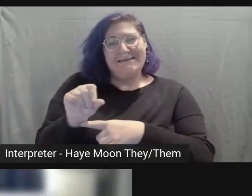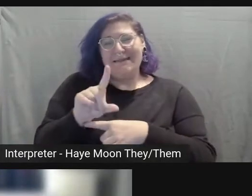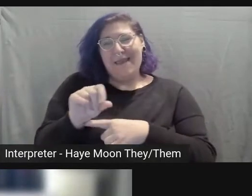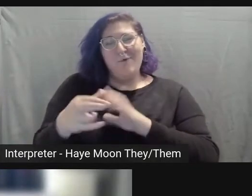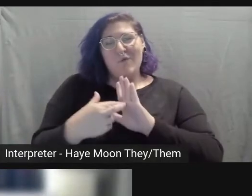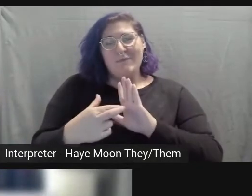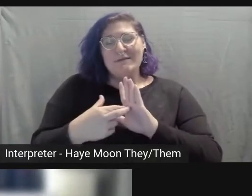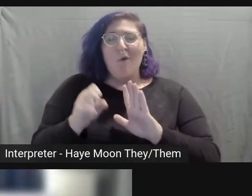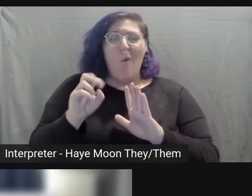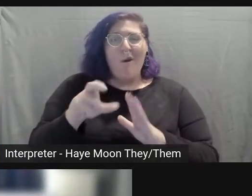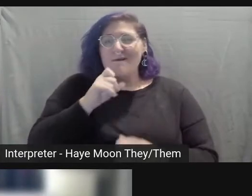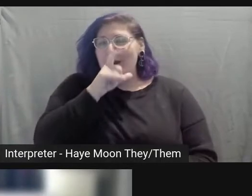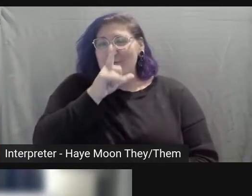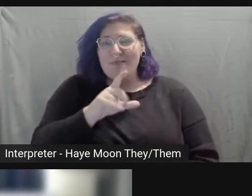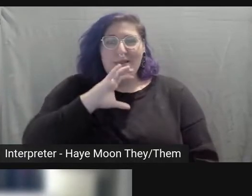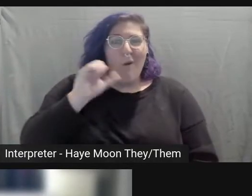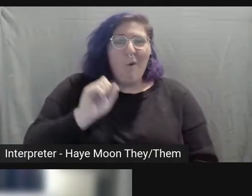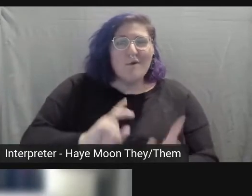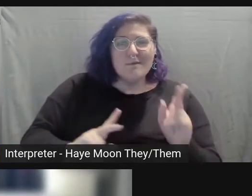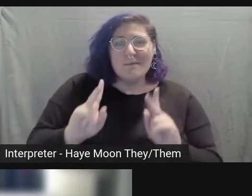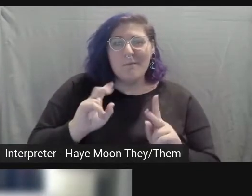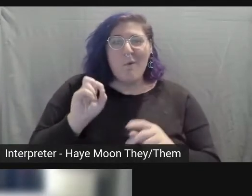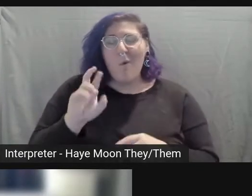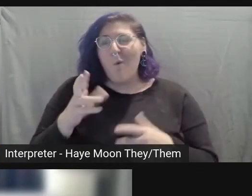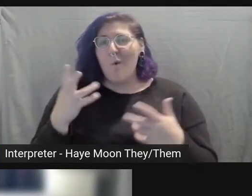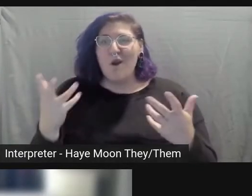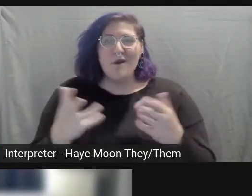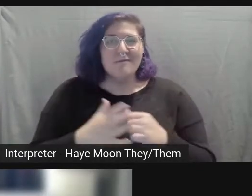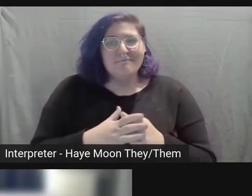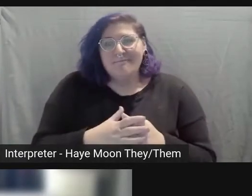that are visibly part of like any type of underrepresented group.